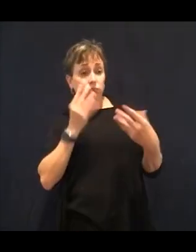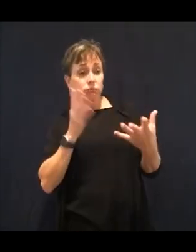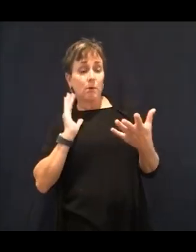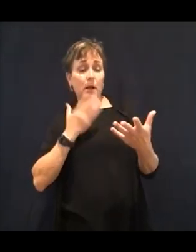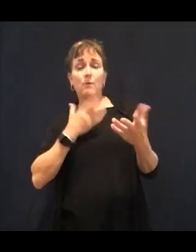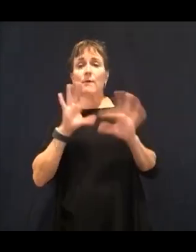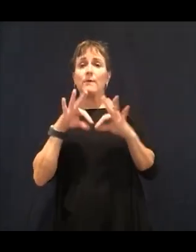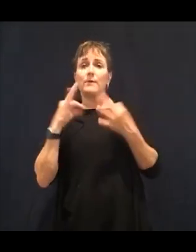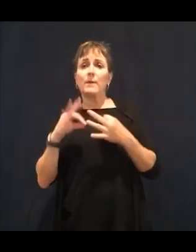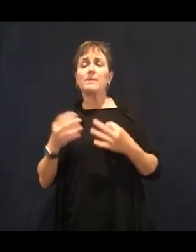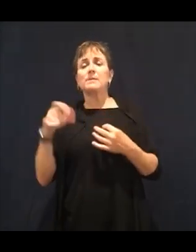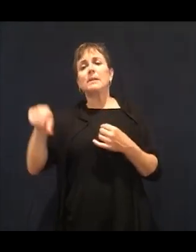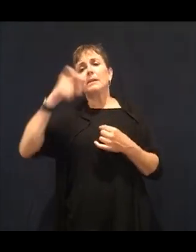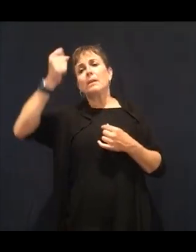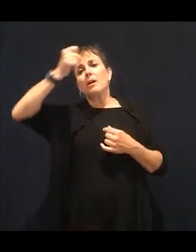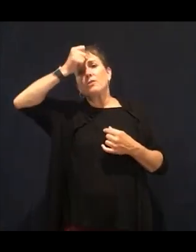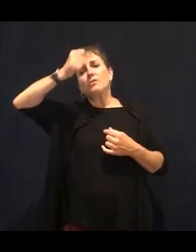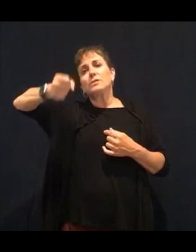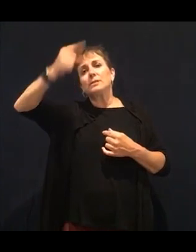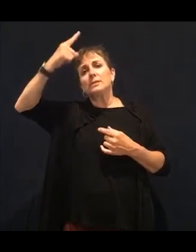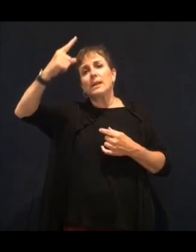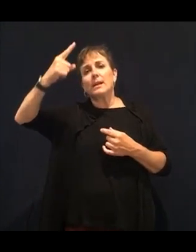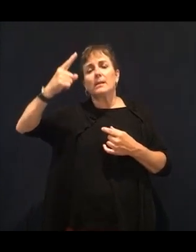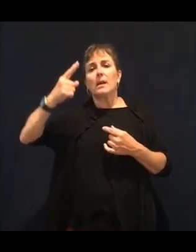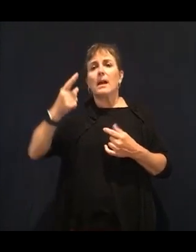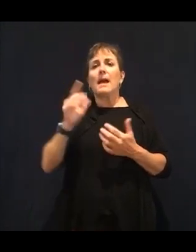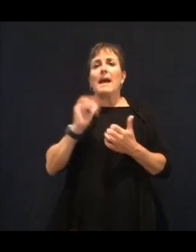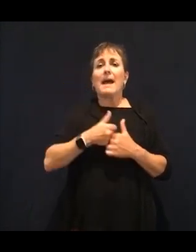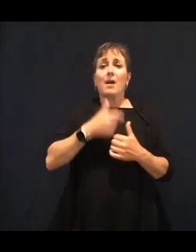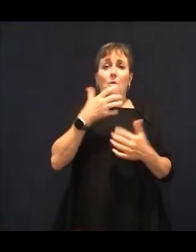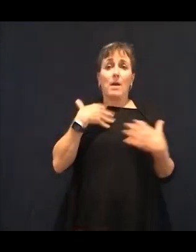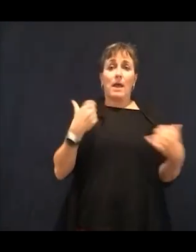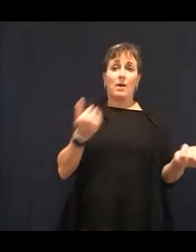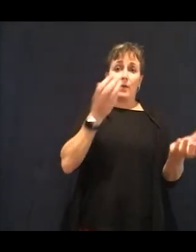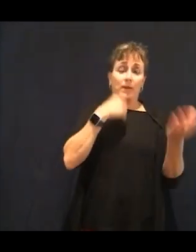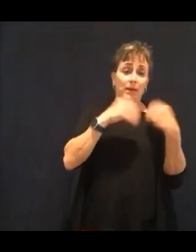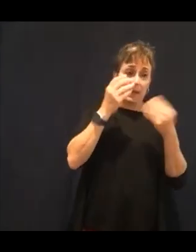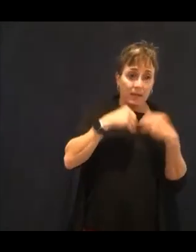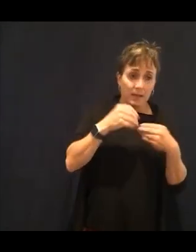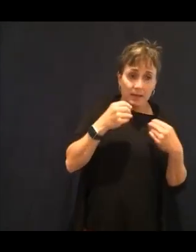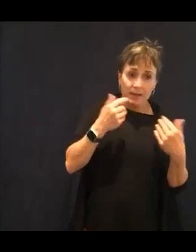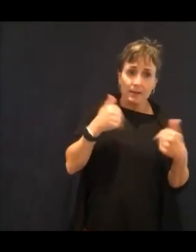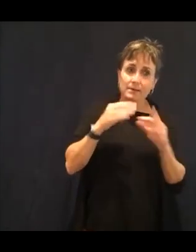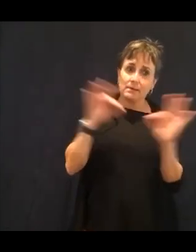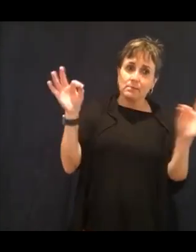is out there. Dr. Elizabeth Johnson has a PhD